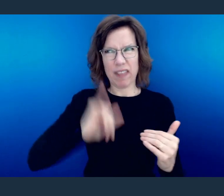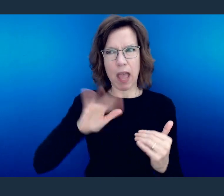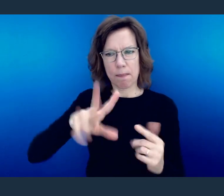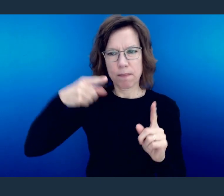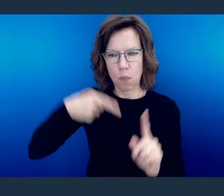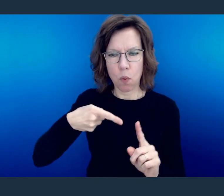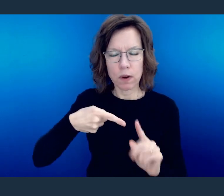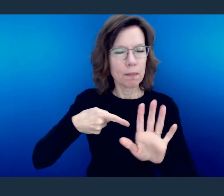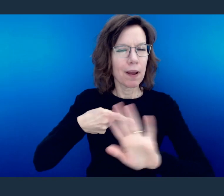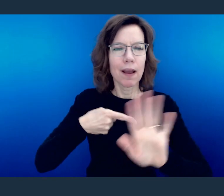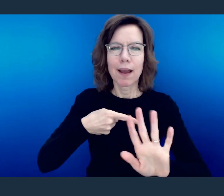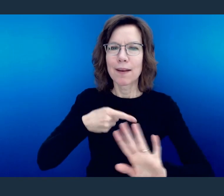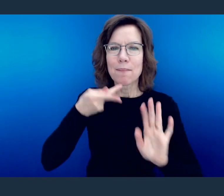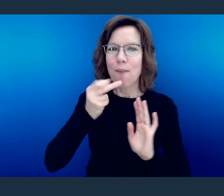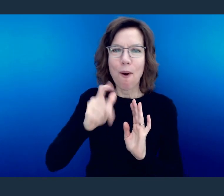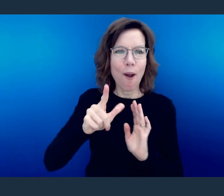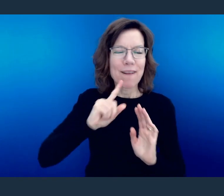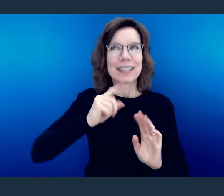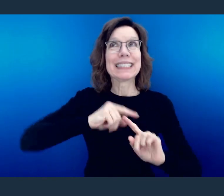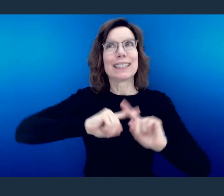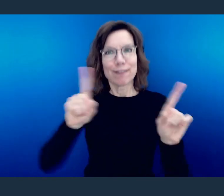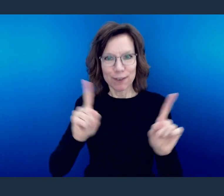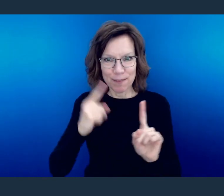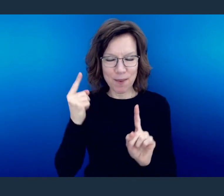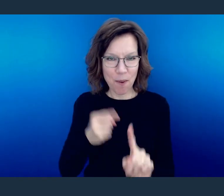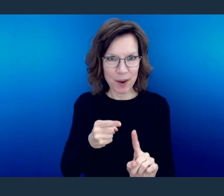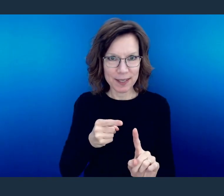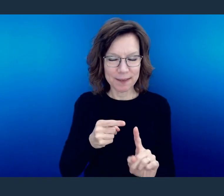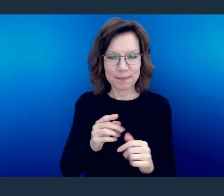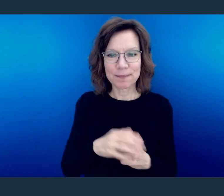But that's not what Paul is saying.